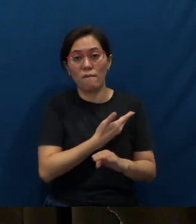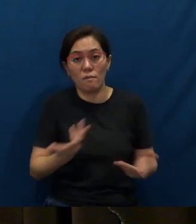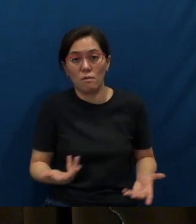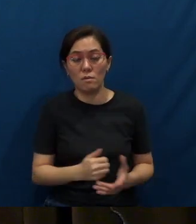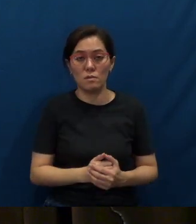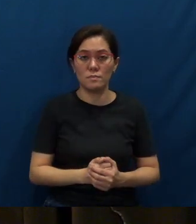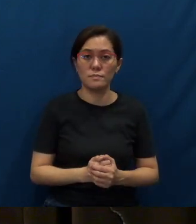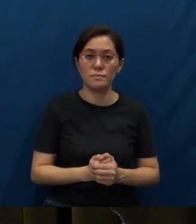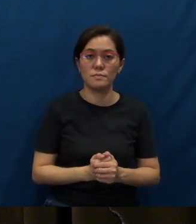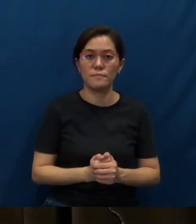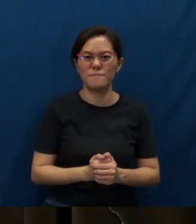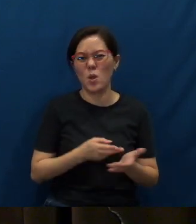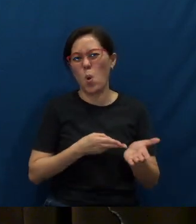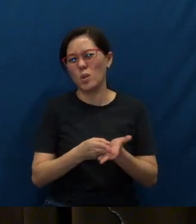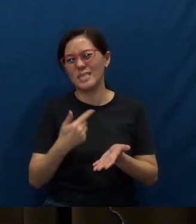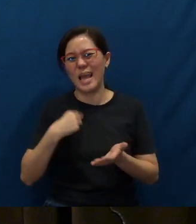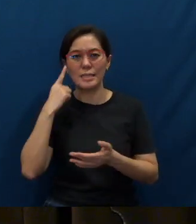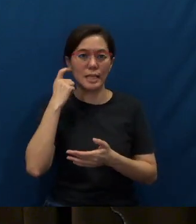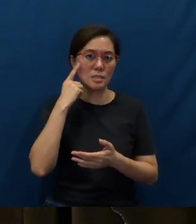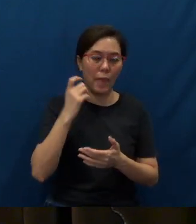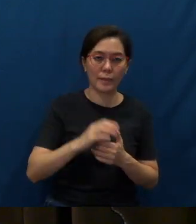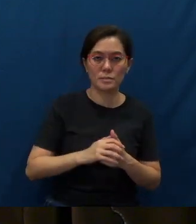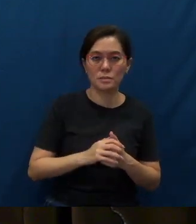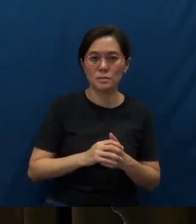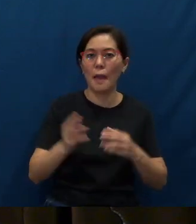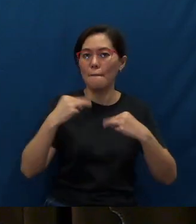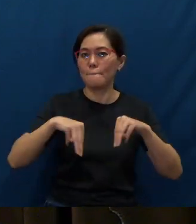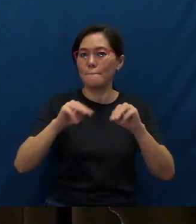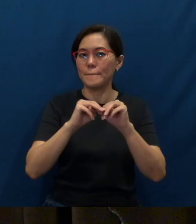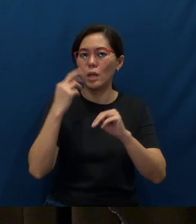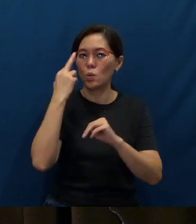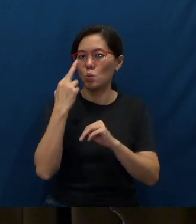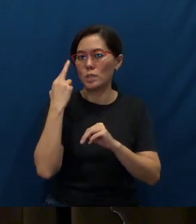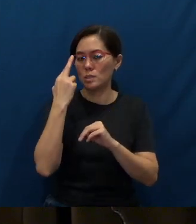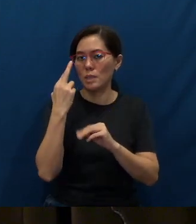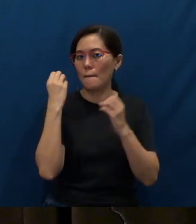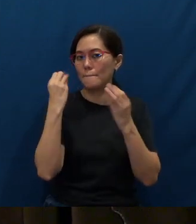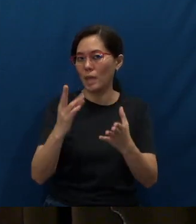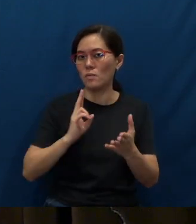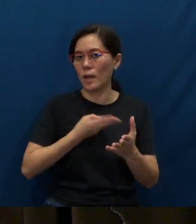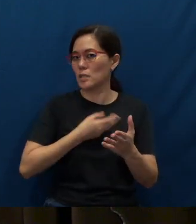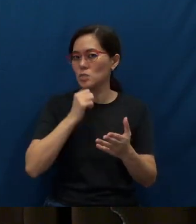Honestly, I suspect the main reason that many of us are not witnessing